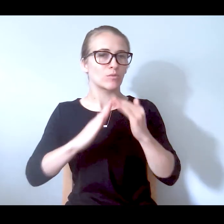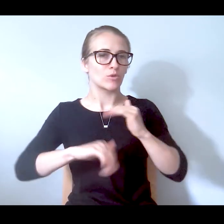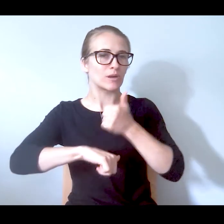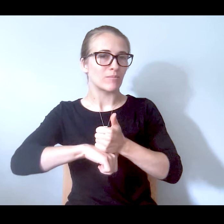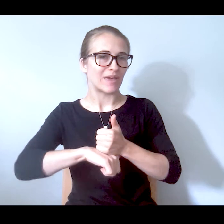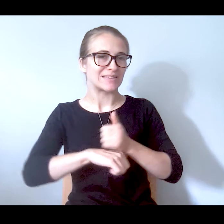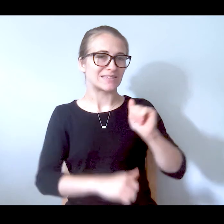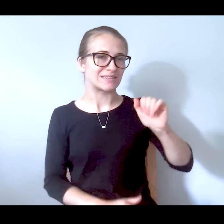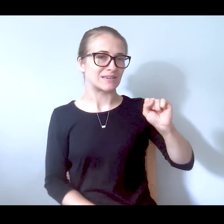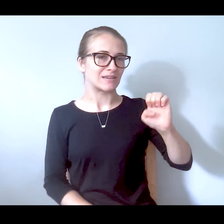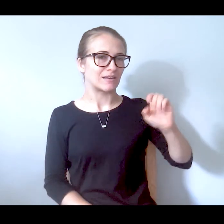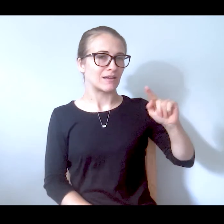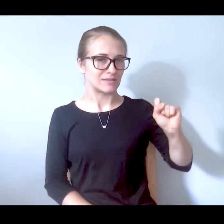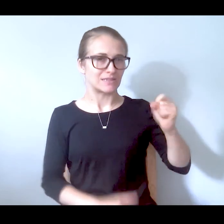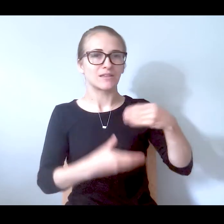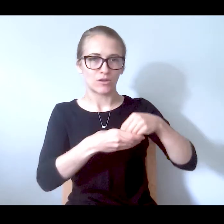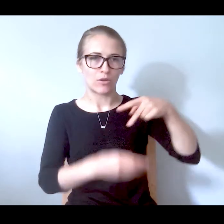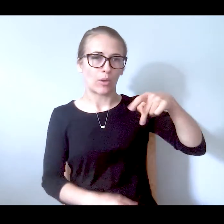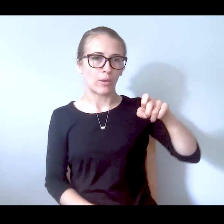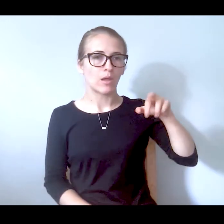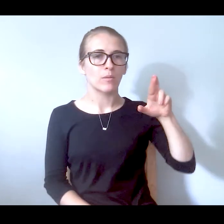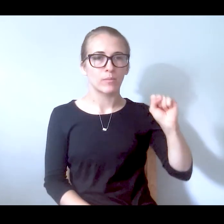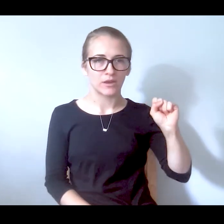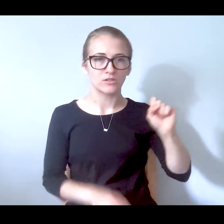properly utilizing community-based assets including